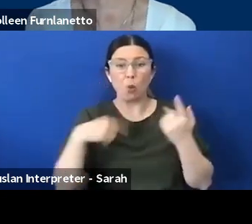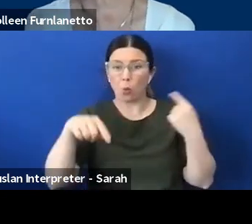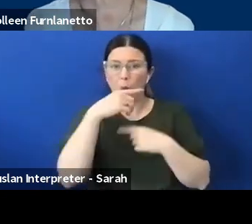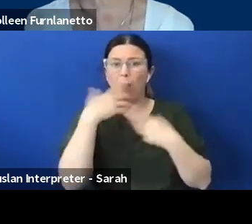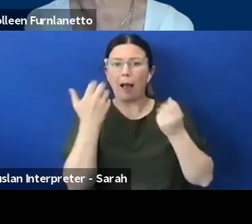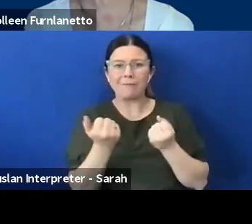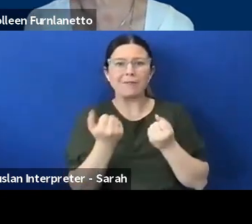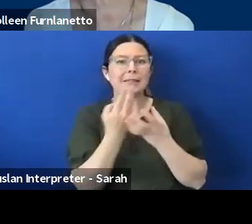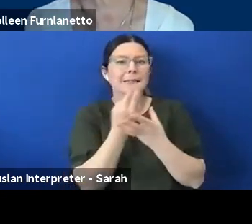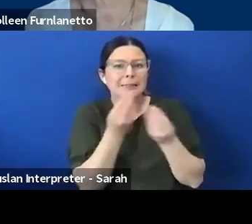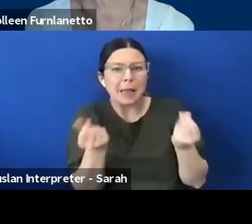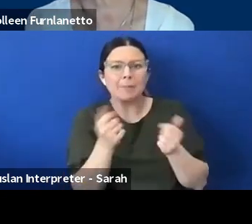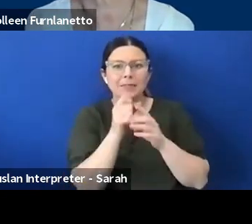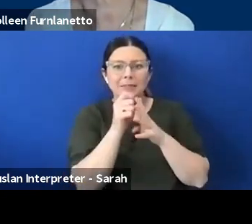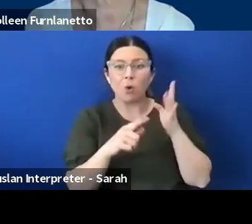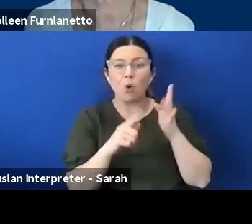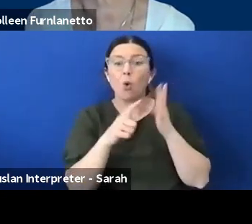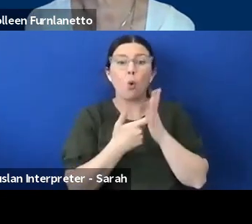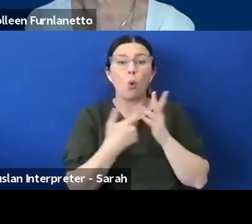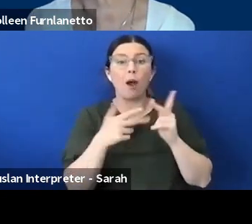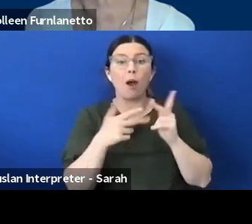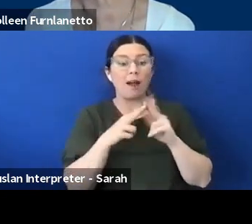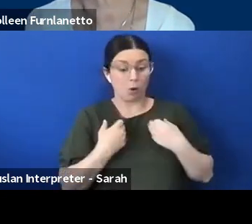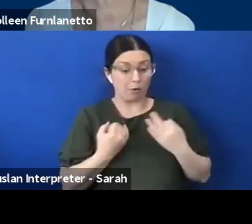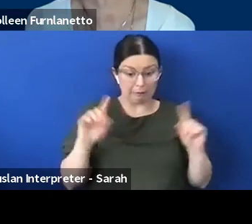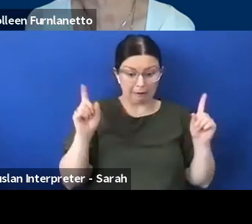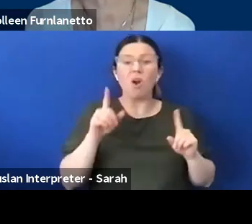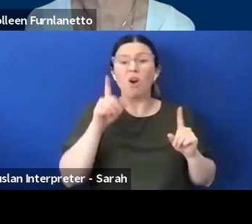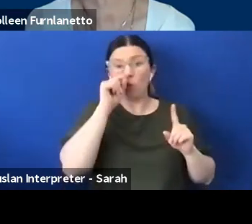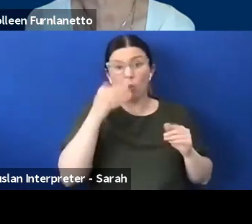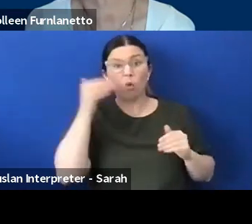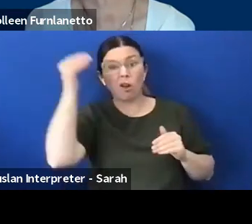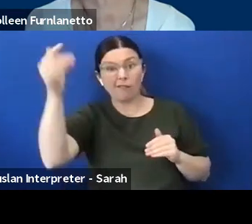could do in the future and if that's not the case many of us have family members who do so